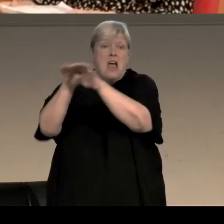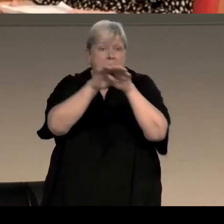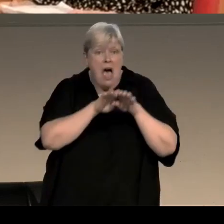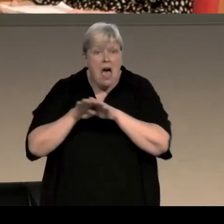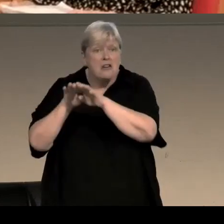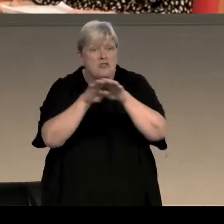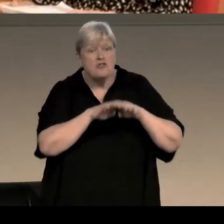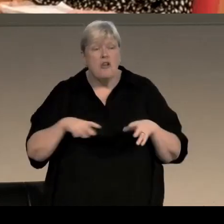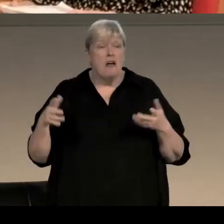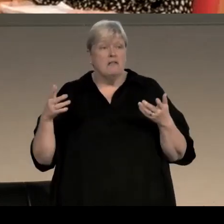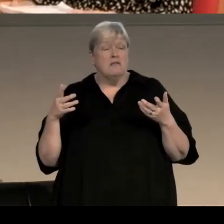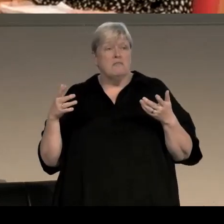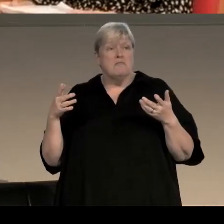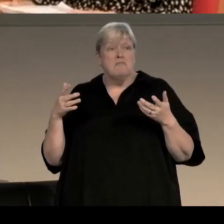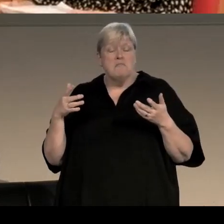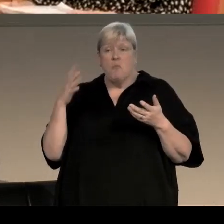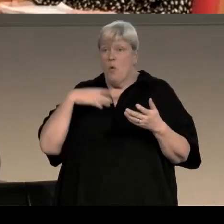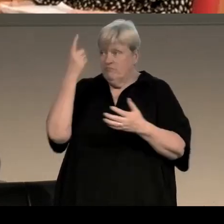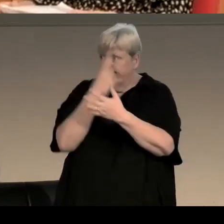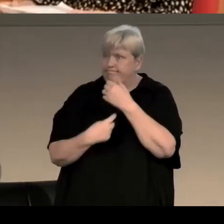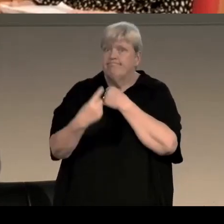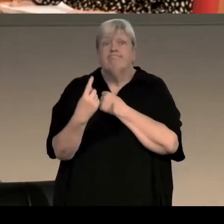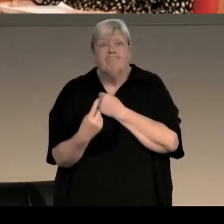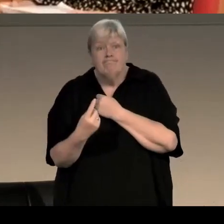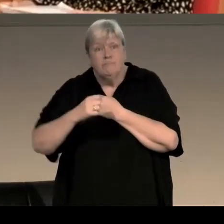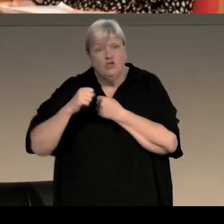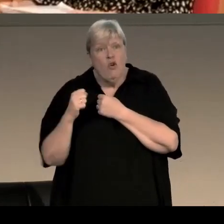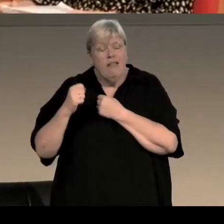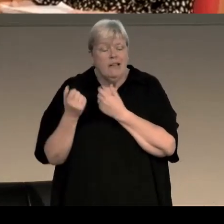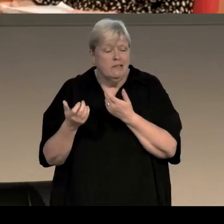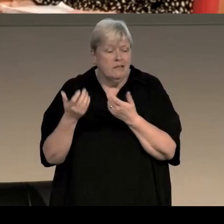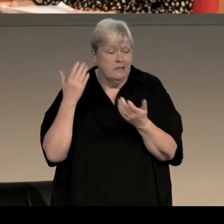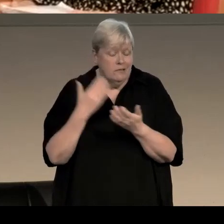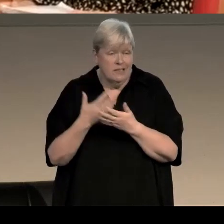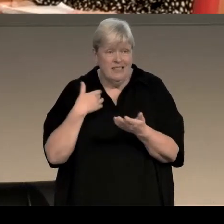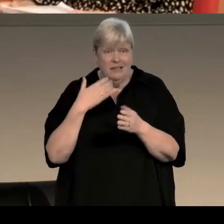movement, a movement towards independence, because basically we voted for a parliament and did nae get it,